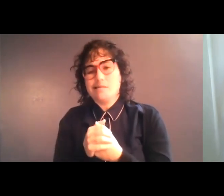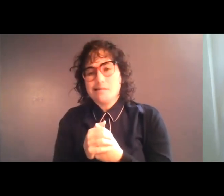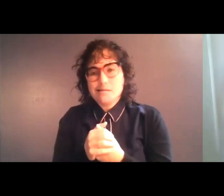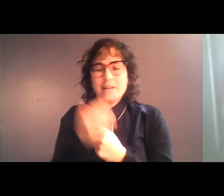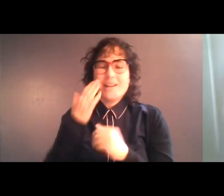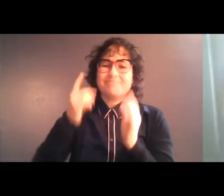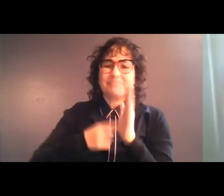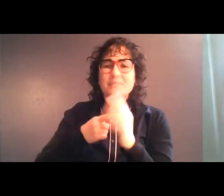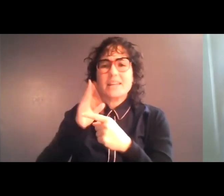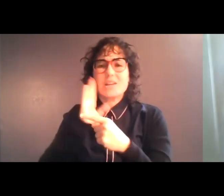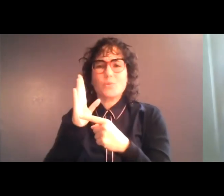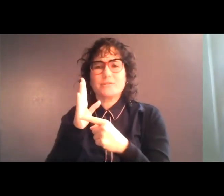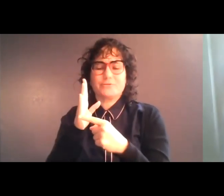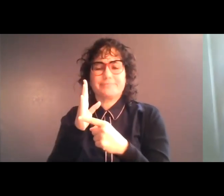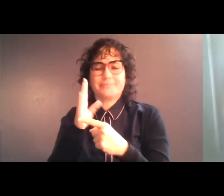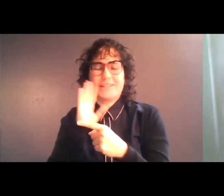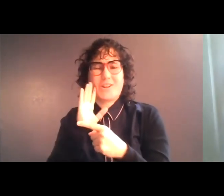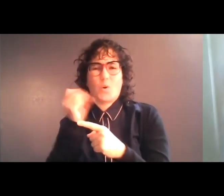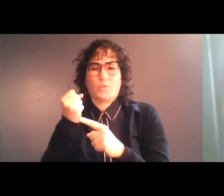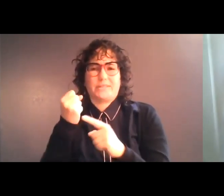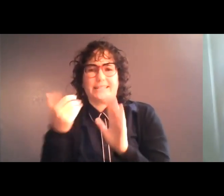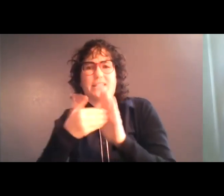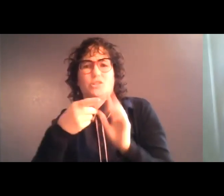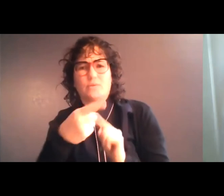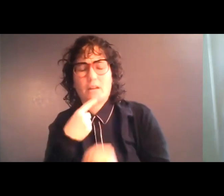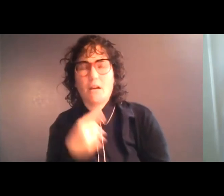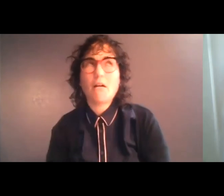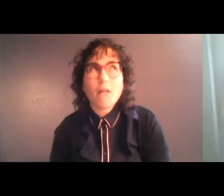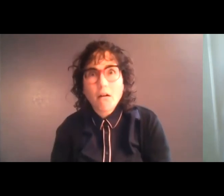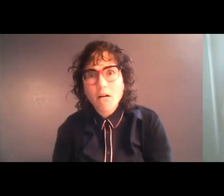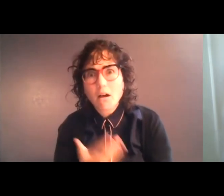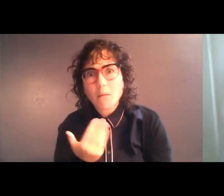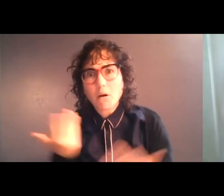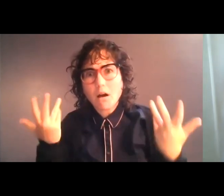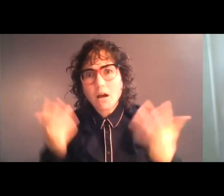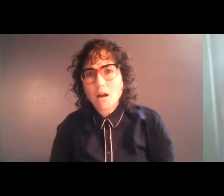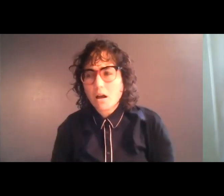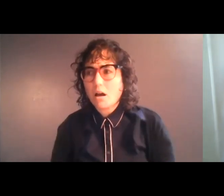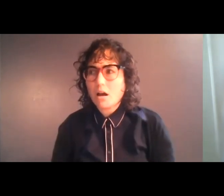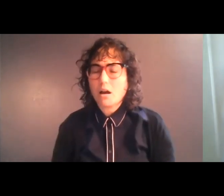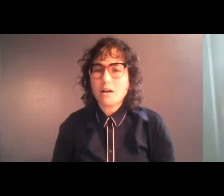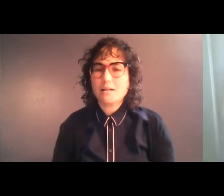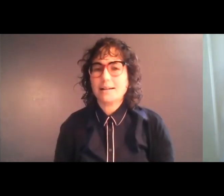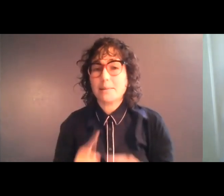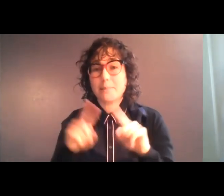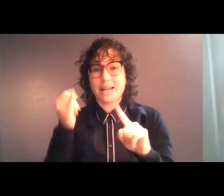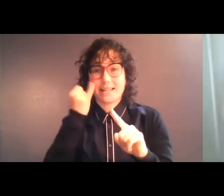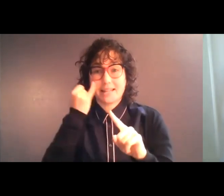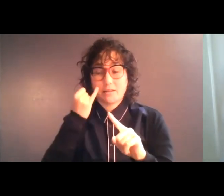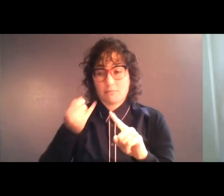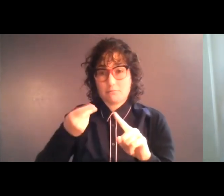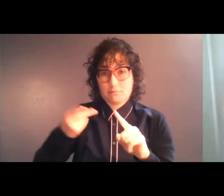hold it against you, "Ugh, come on." But if we were to trade lives and he had to live